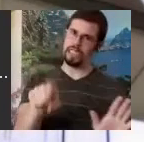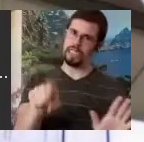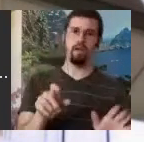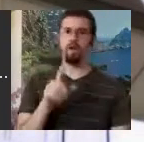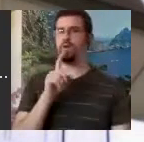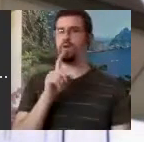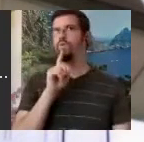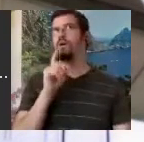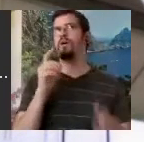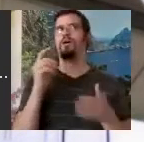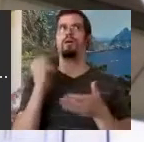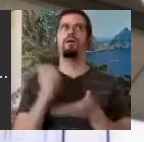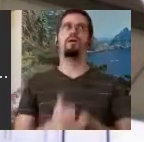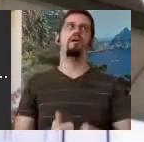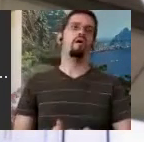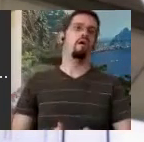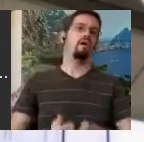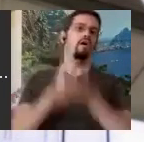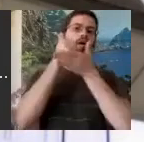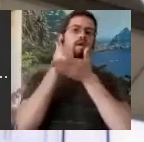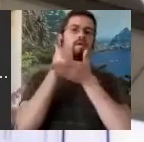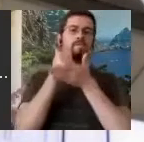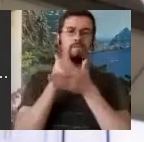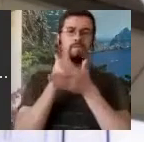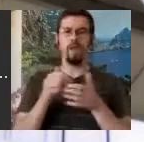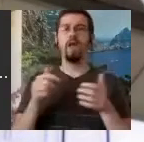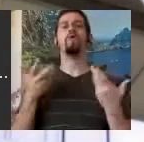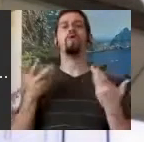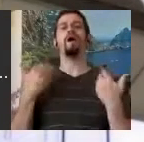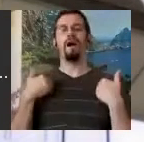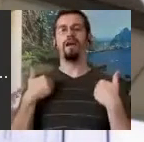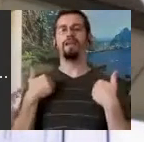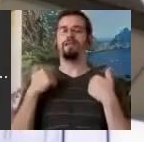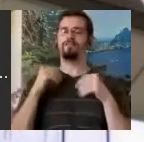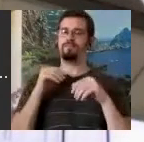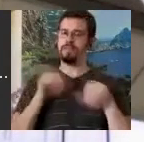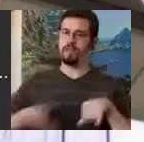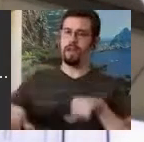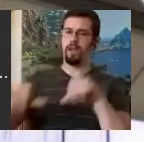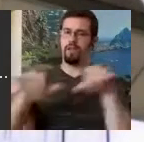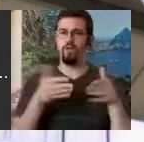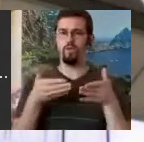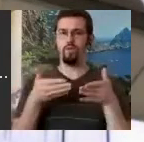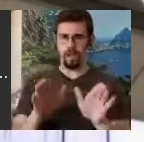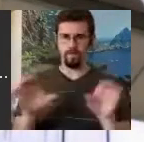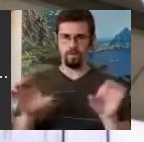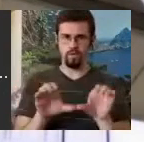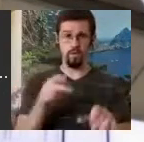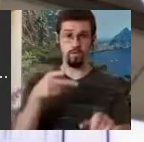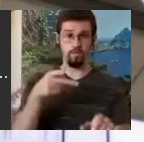standard way of doing palm facing. Another big change that occurred was when we did